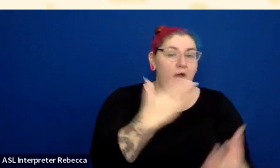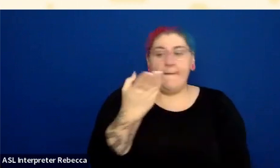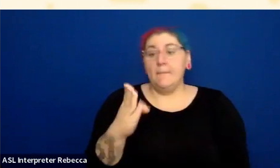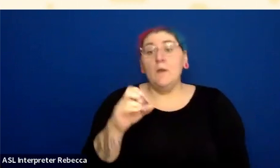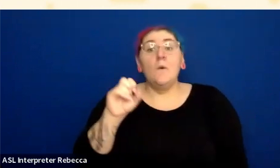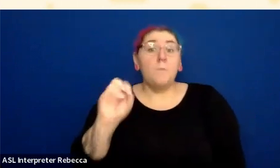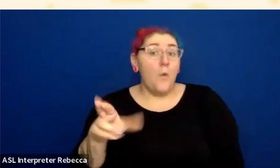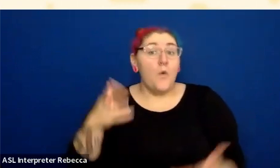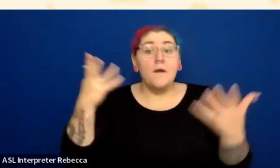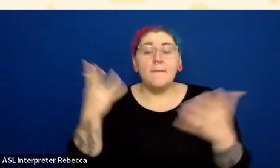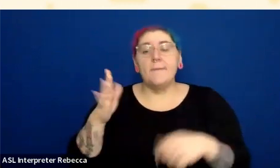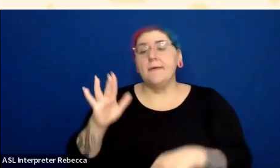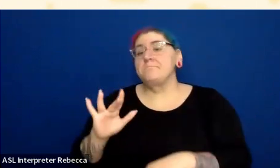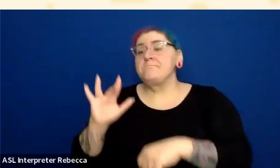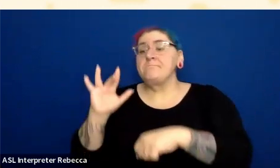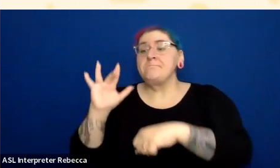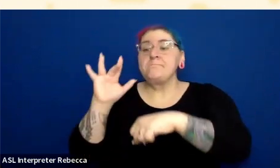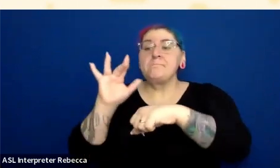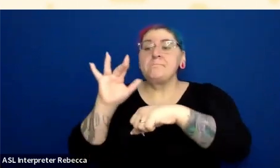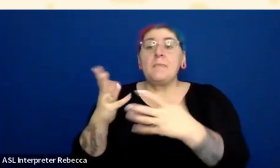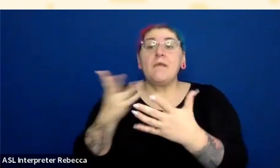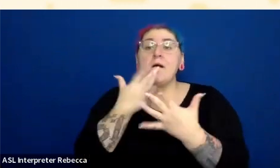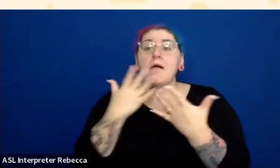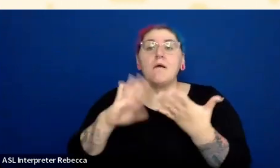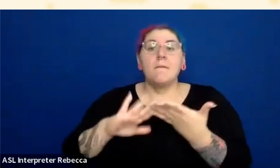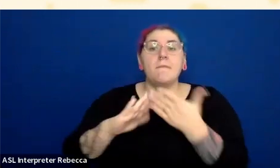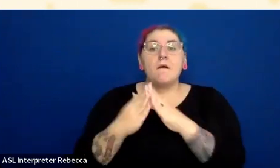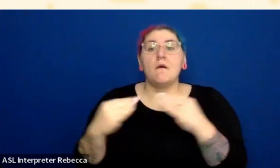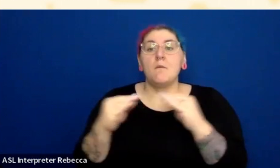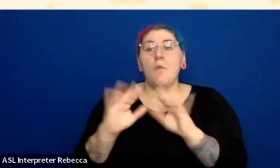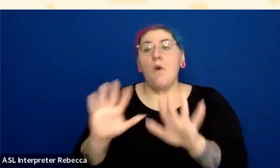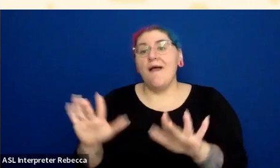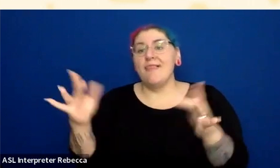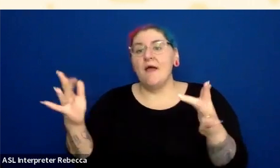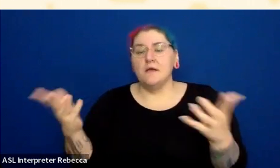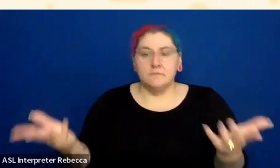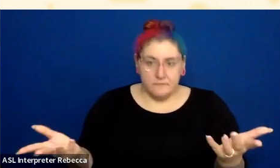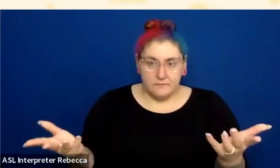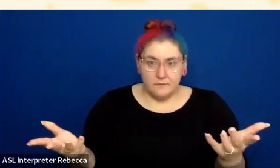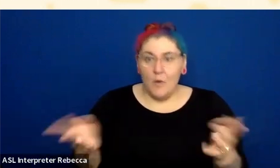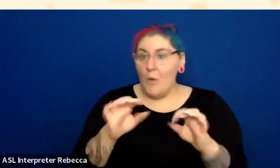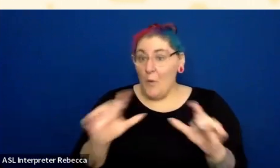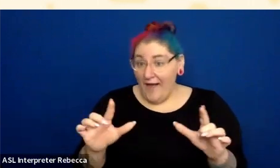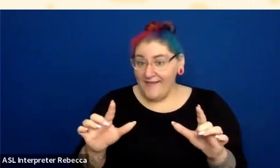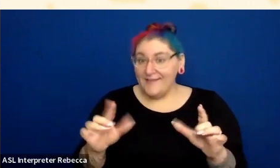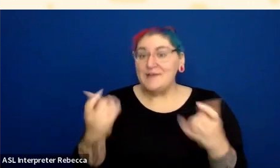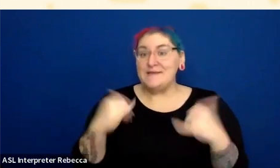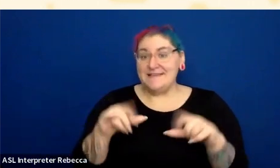now those are different states where the contrast has changed, and I'm going to need to test that. So that's a lot of these.